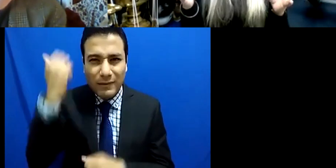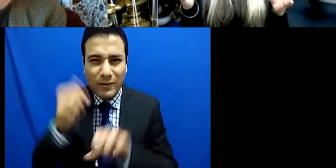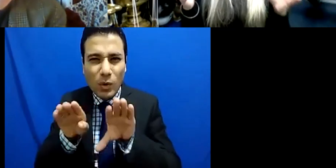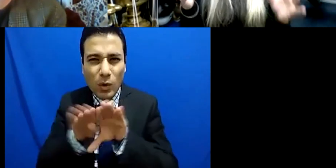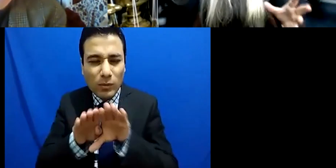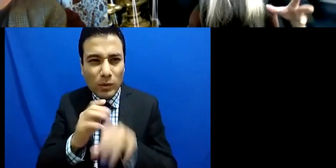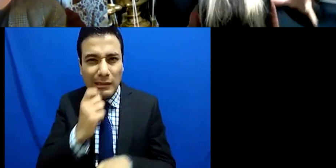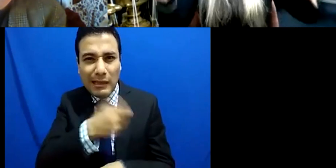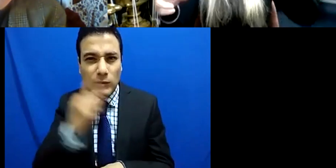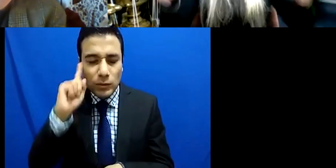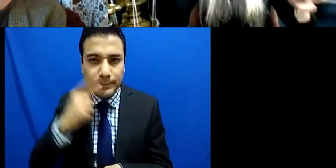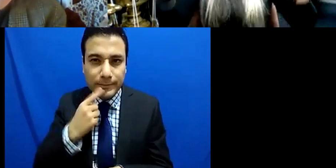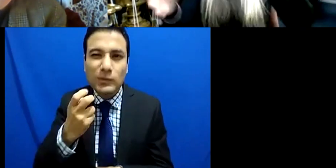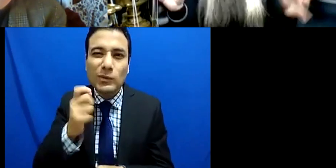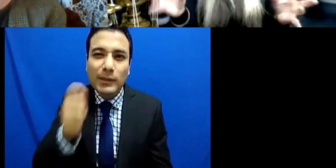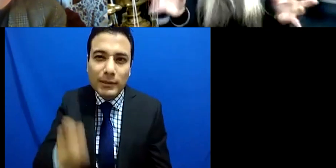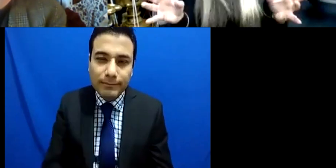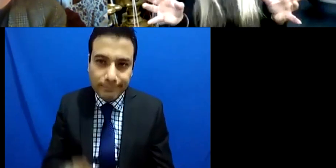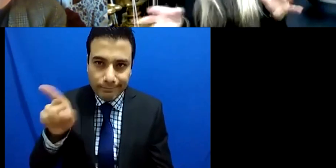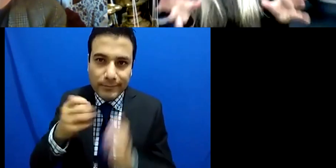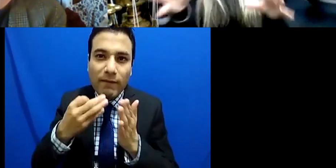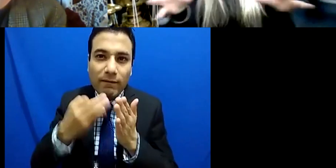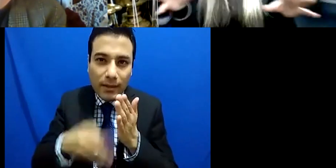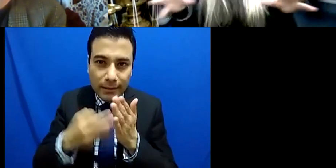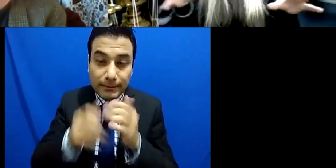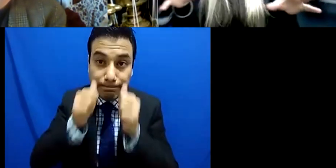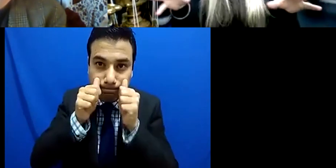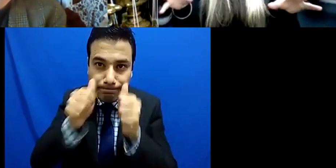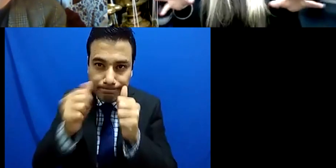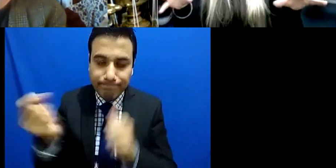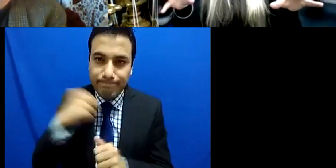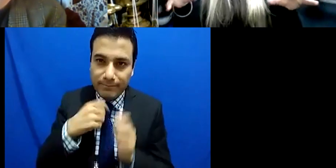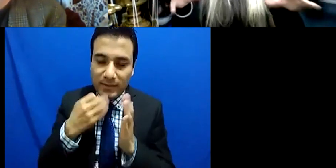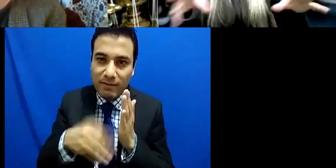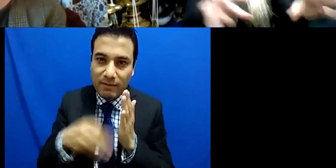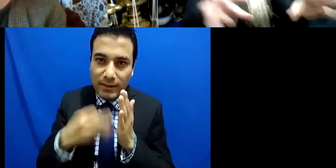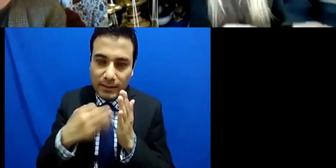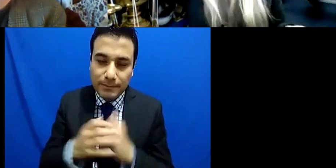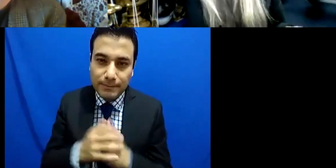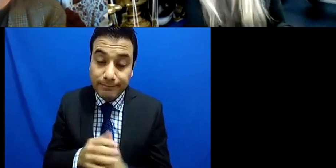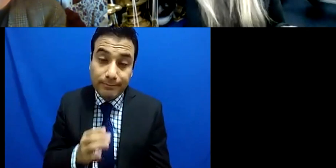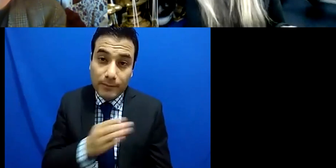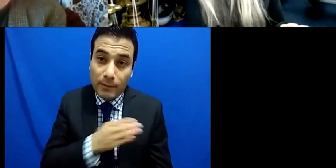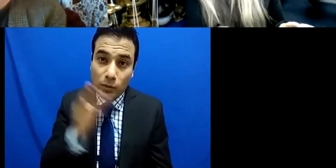we have to listen to each other's story in order to you know create a new landscape in a way